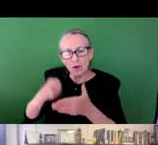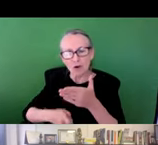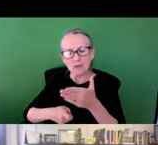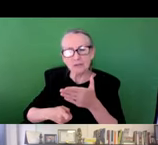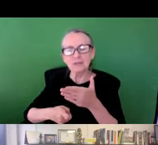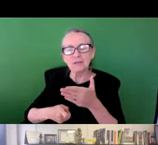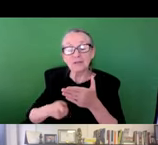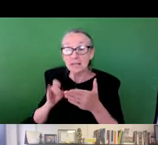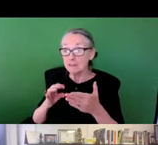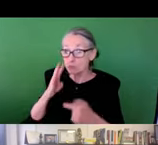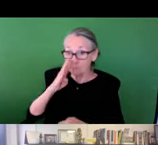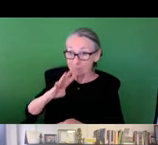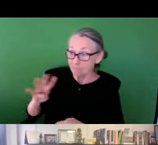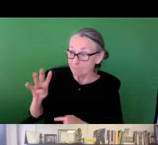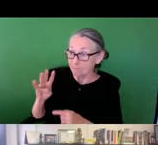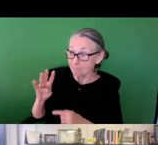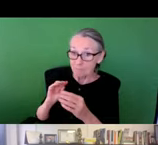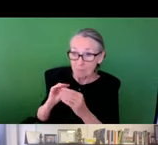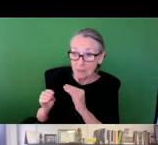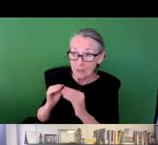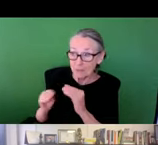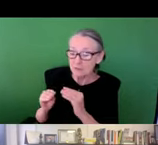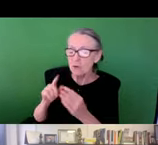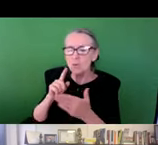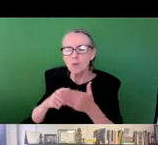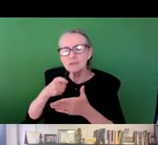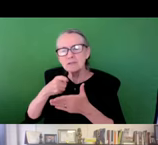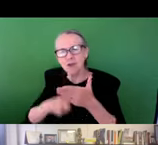and using design parameters to project what the cost and